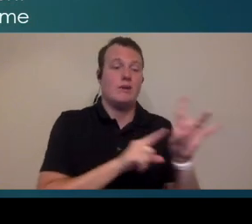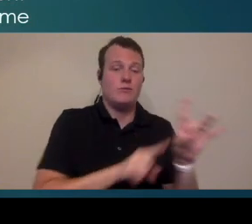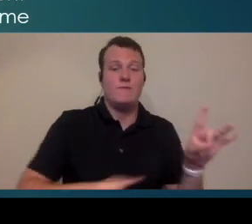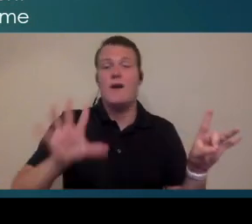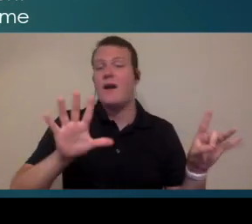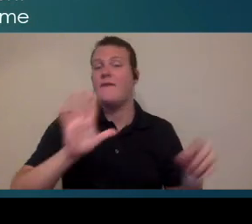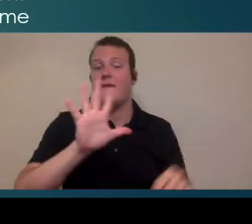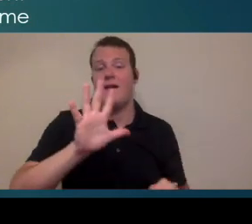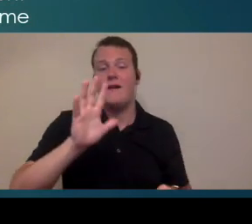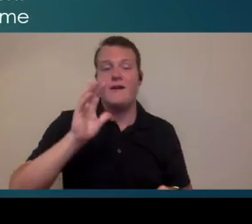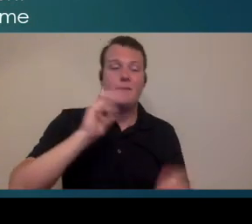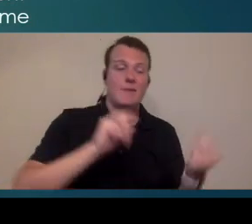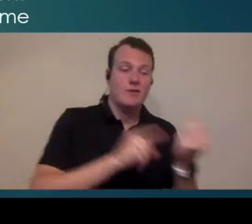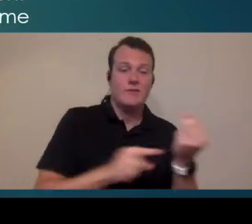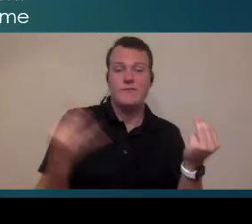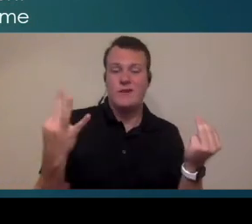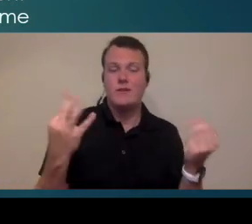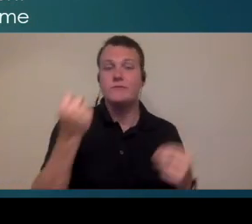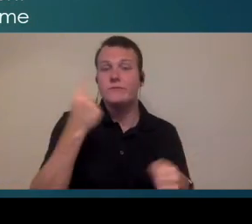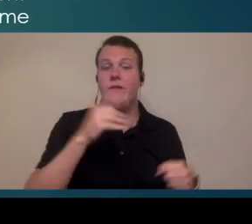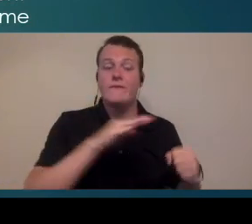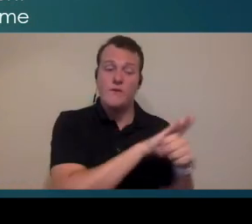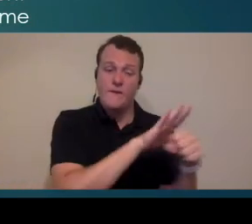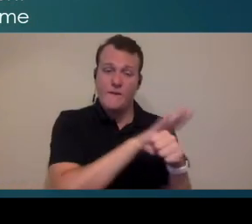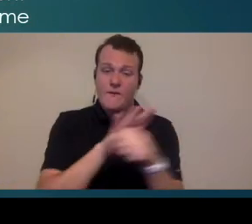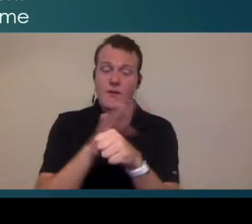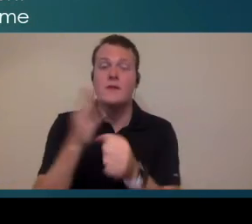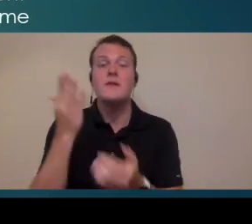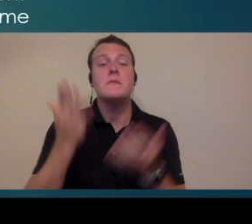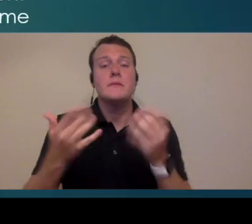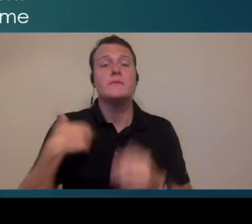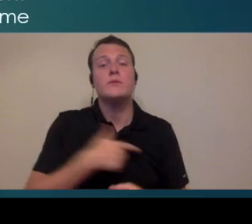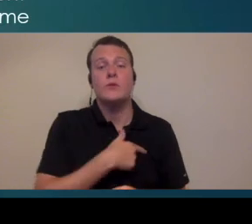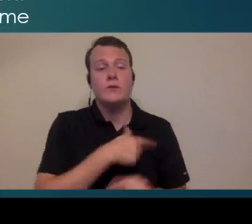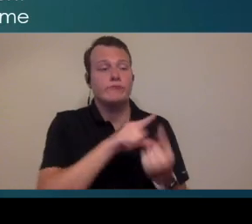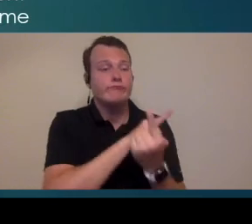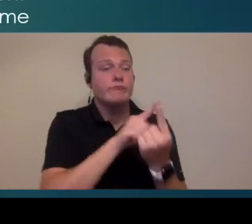eight to five five days a week but even being booked solid we might see anywhere